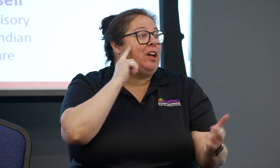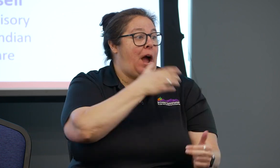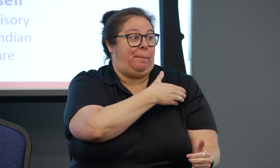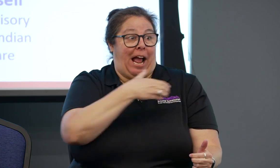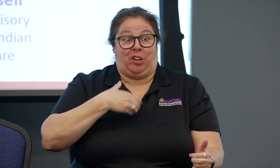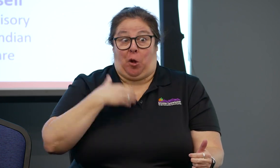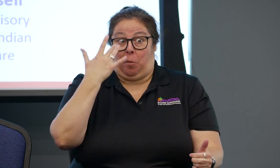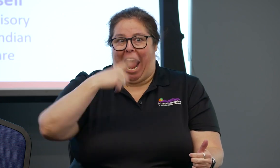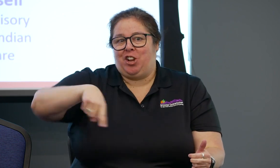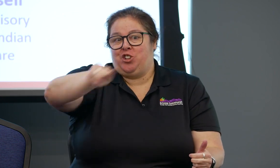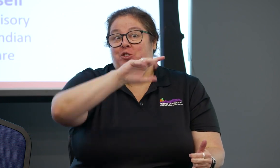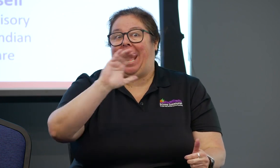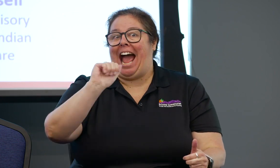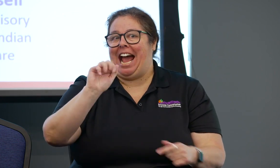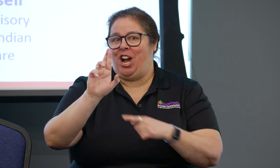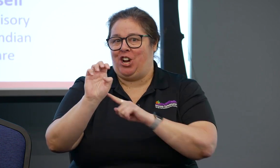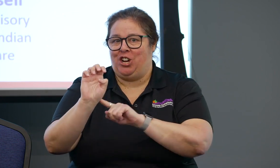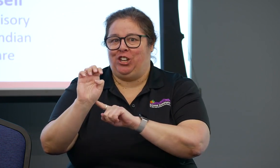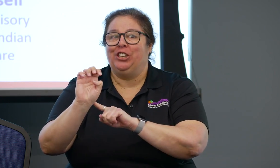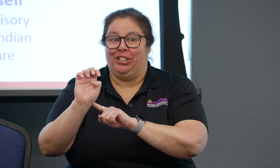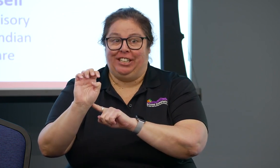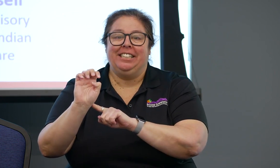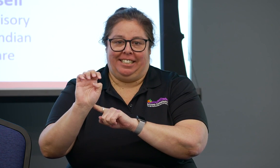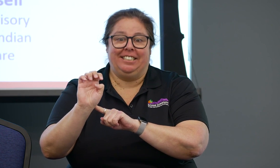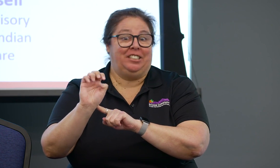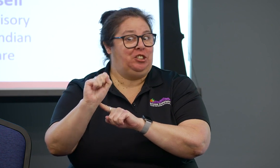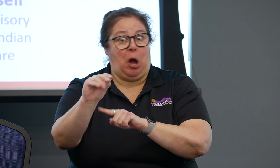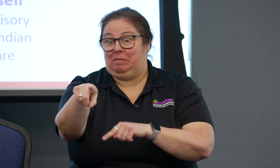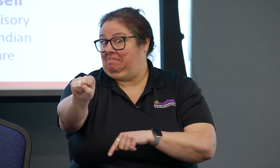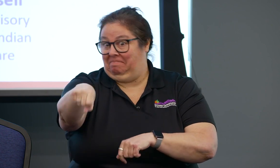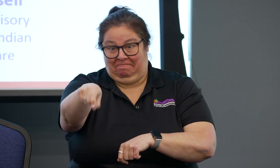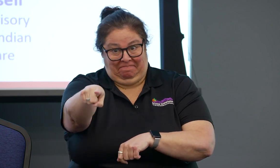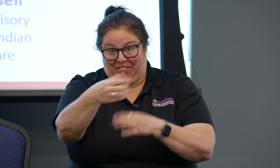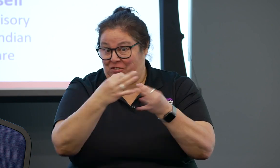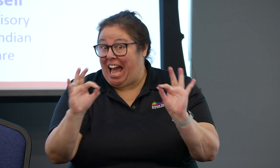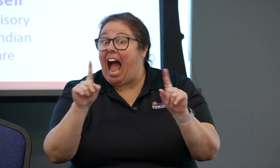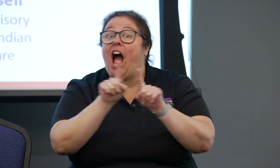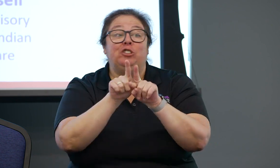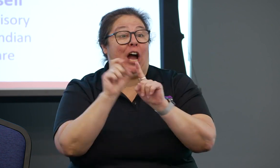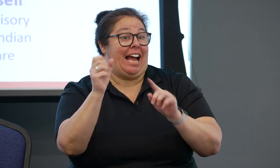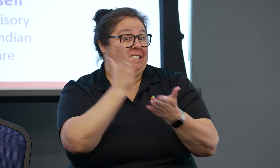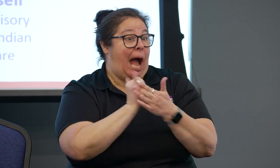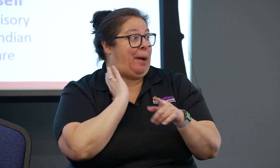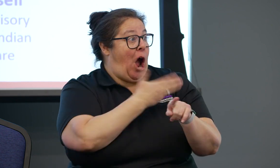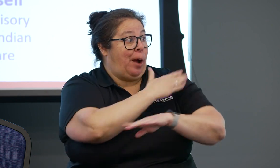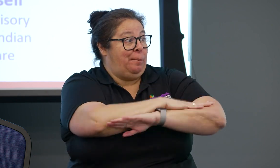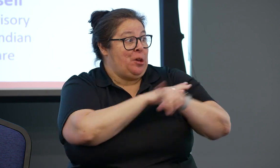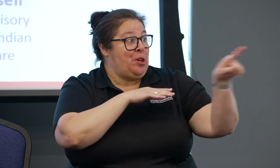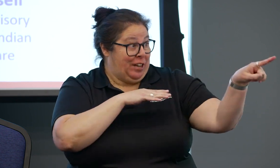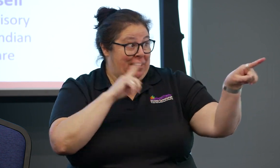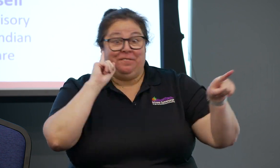We have a care presentation where we train organizations for completely free.